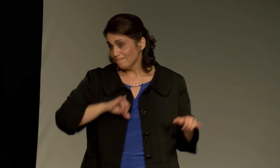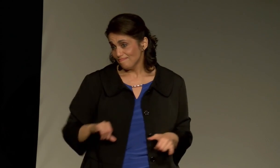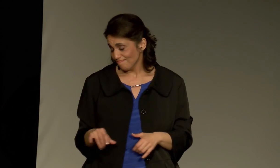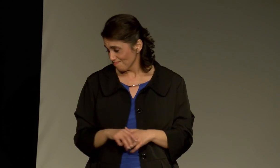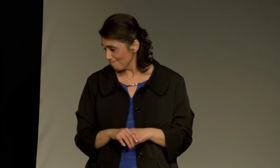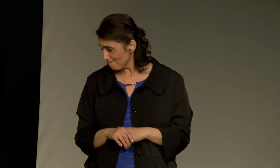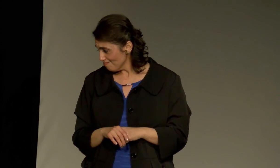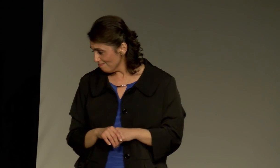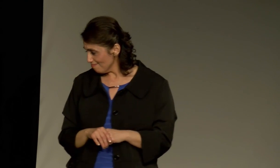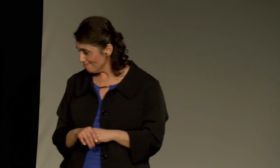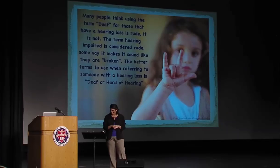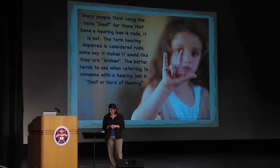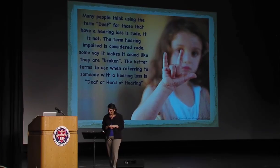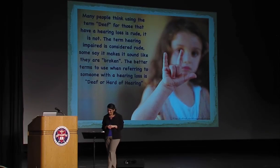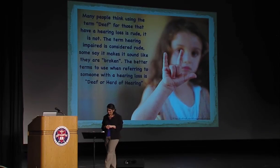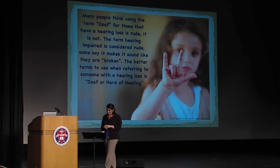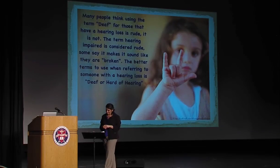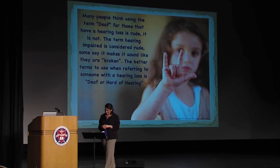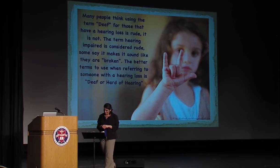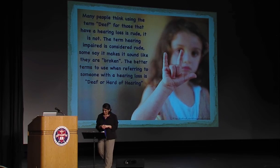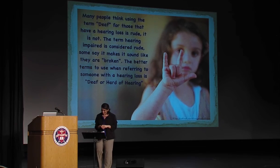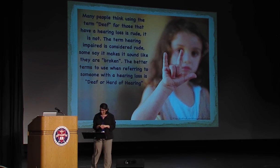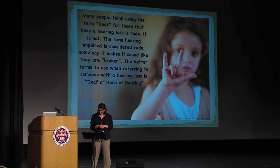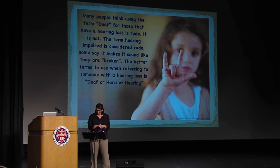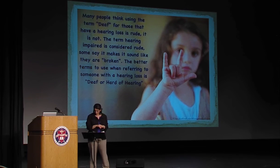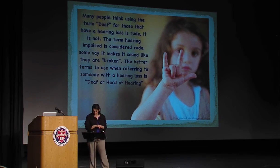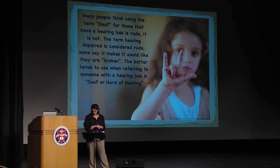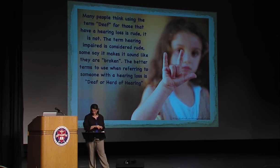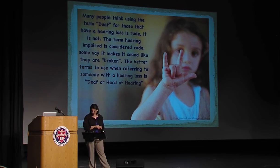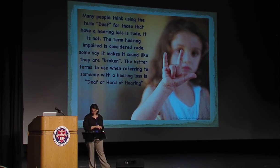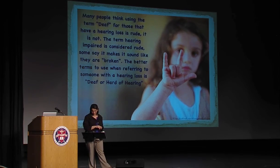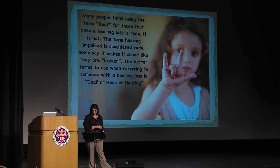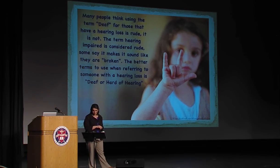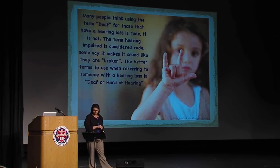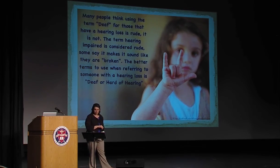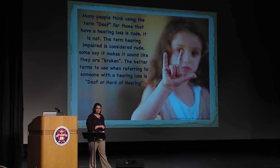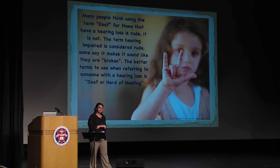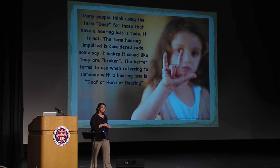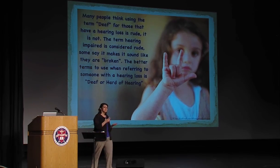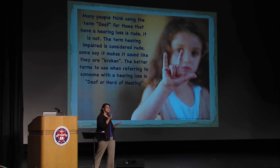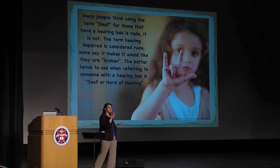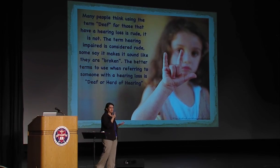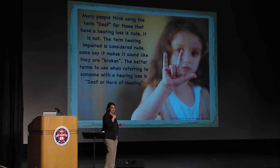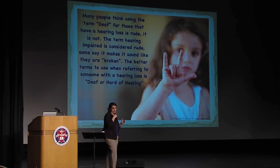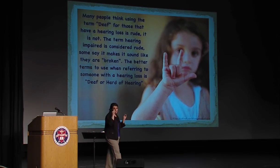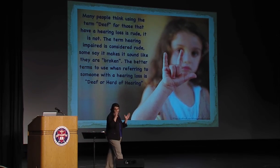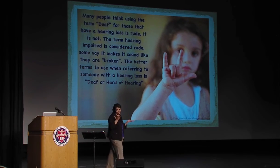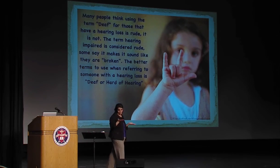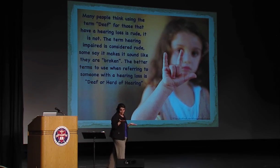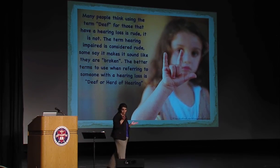We are the same.